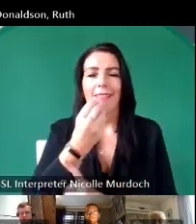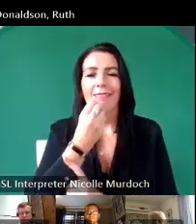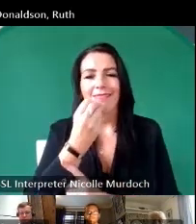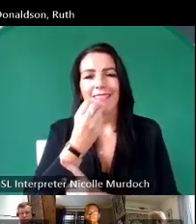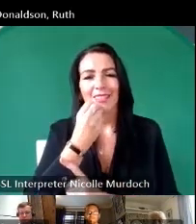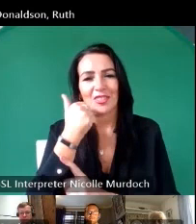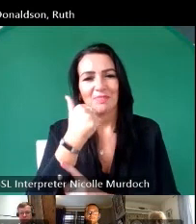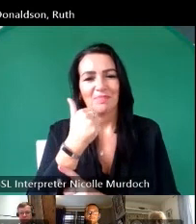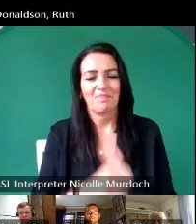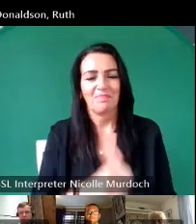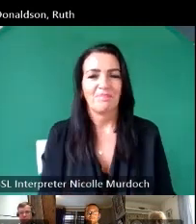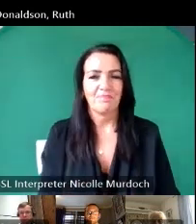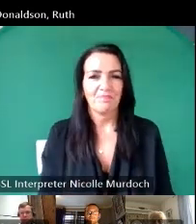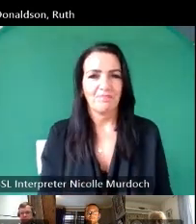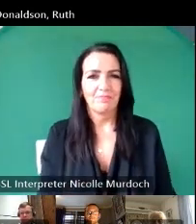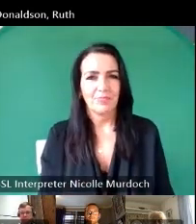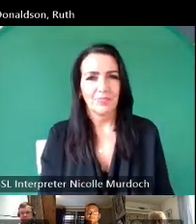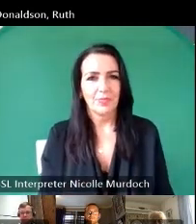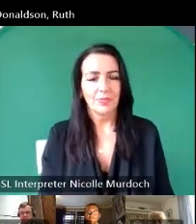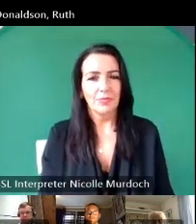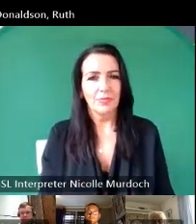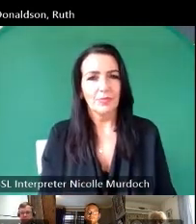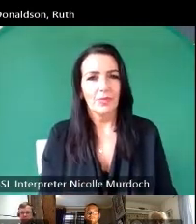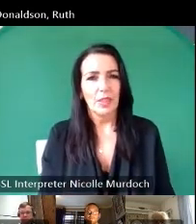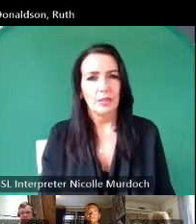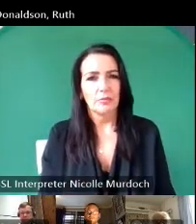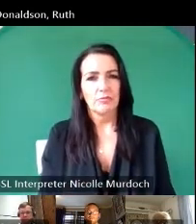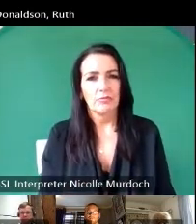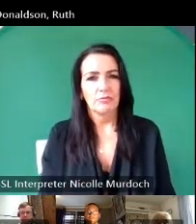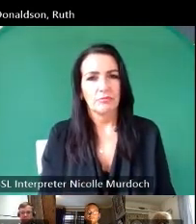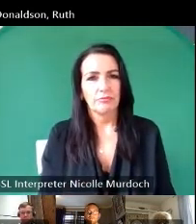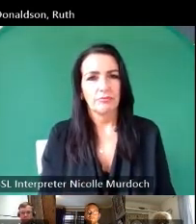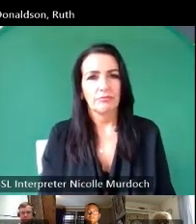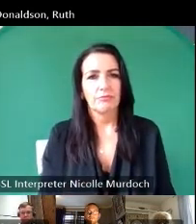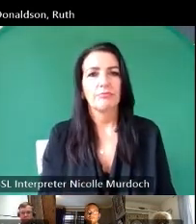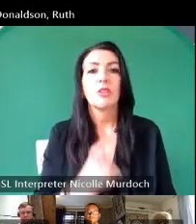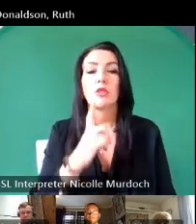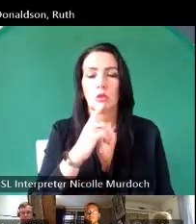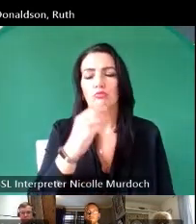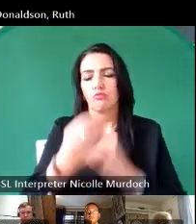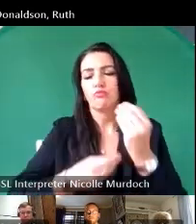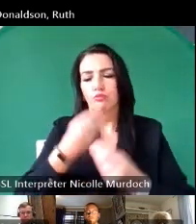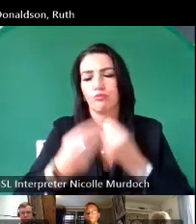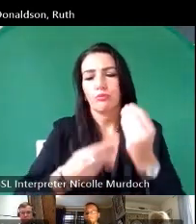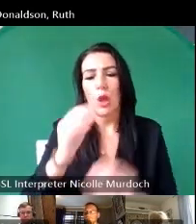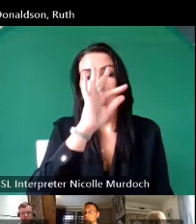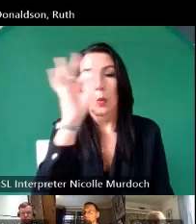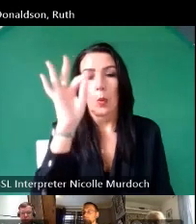much um so we will read them out directly but obviously ask your questions live it's not all